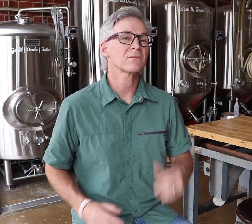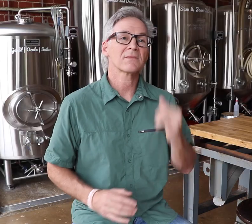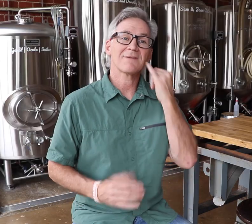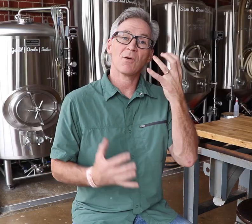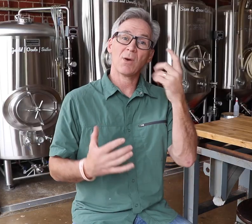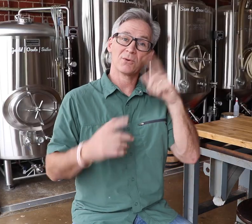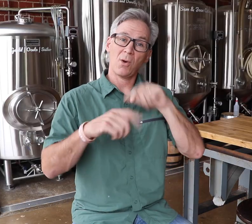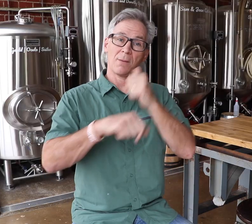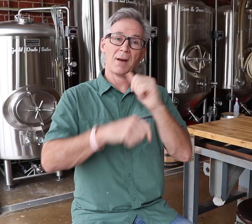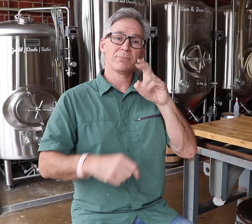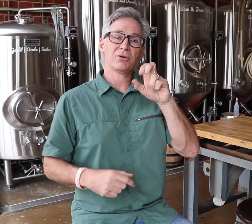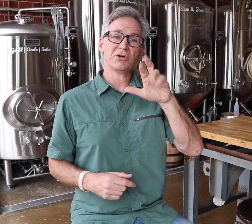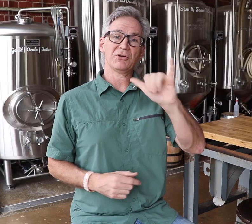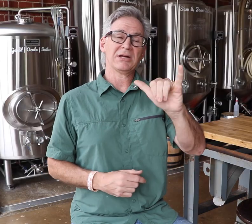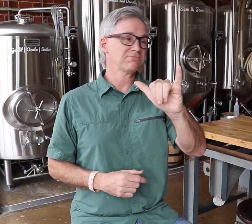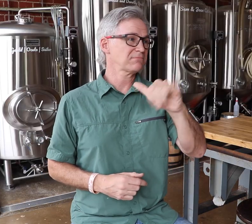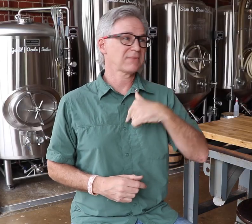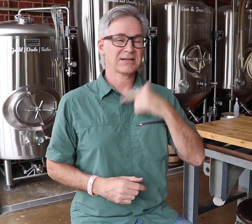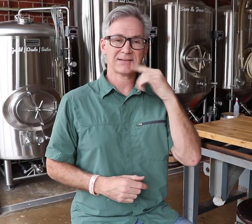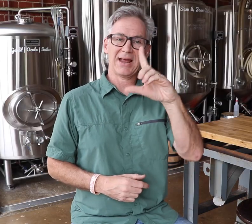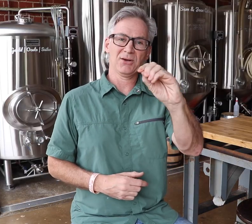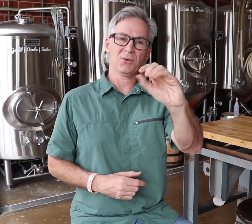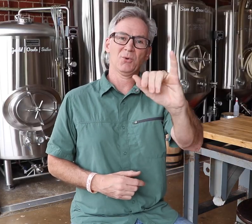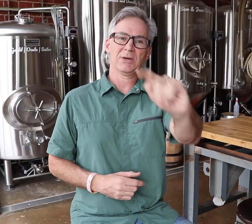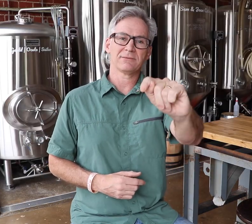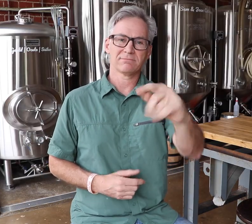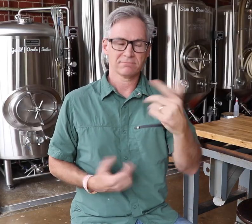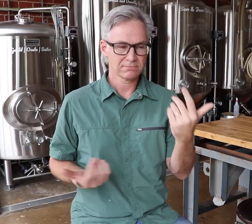If you want to open a brewery, I say do it!